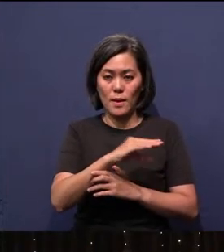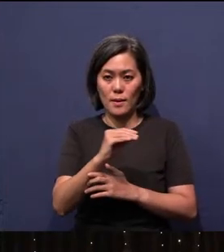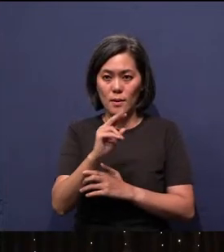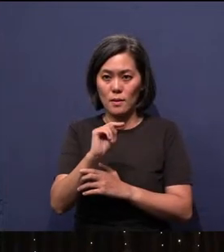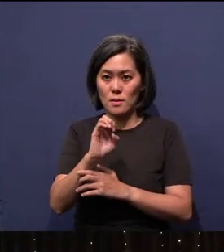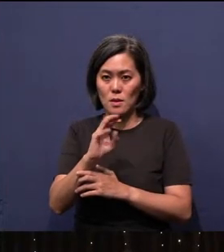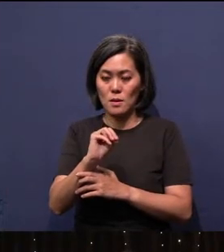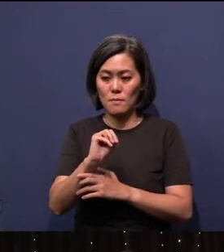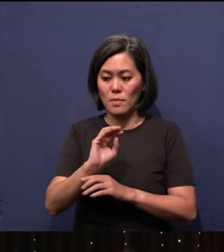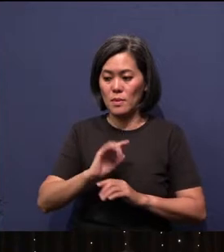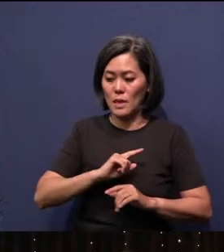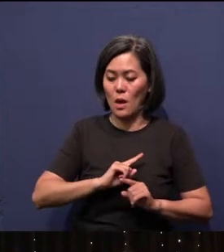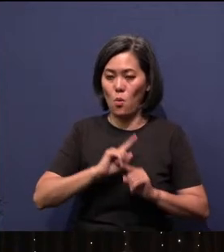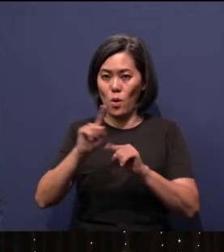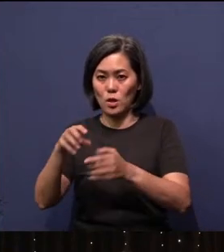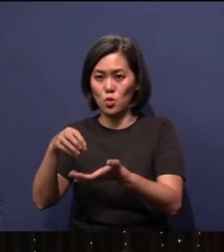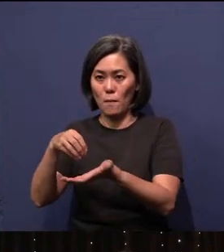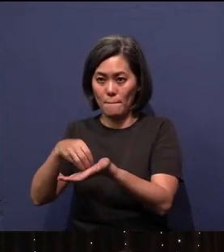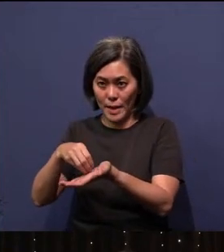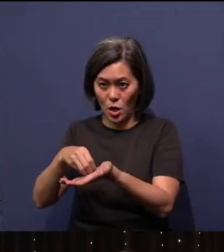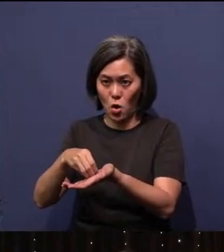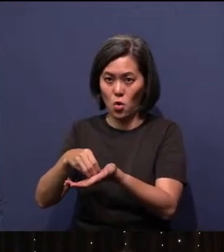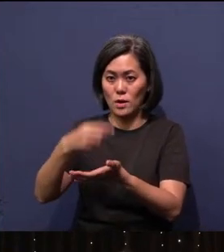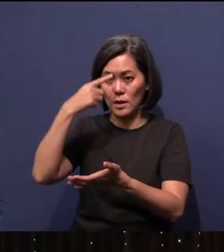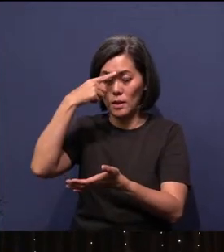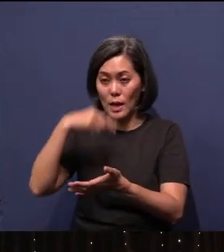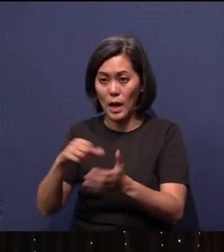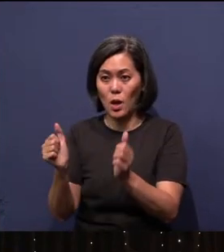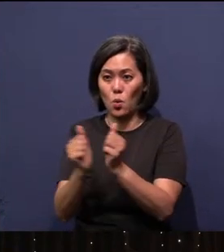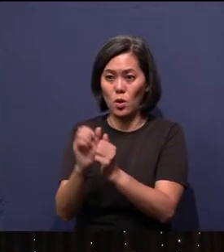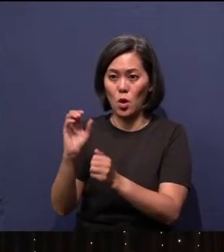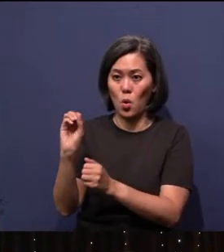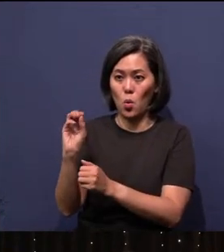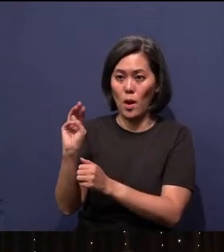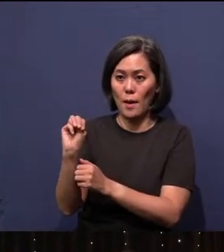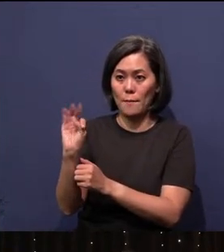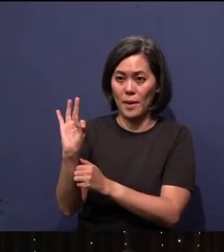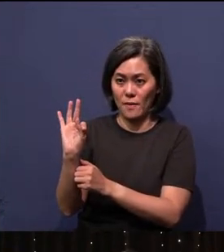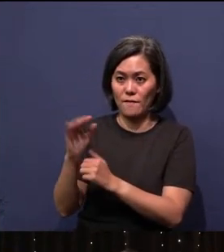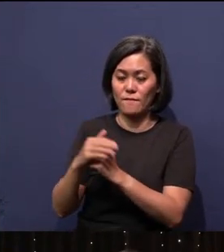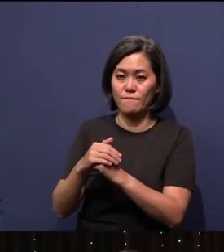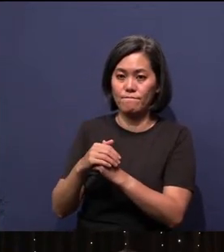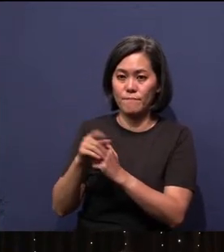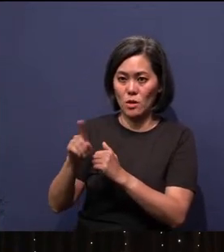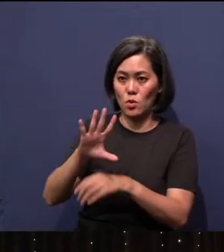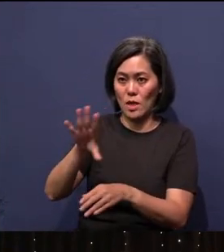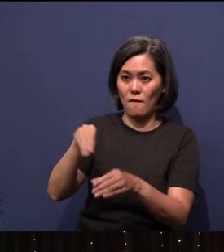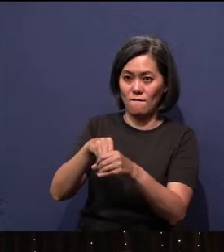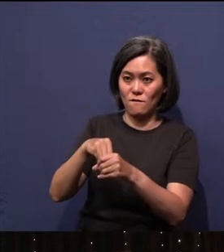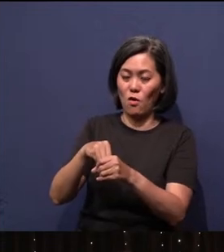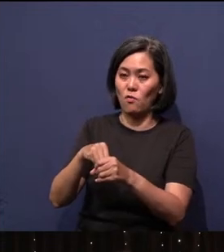Bangkok, Thailand in 1989 with OMF, Overseas Mission Fellowship, where he was involved mainly in church planting.